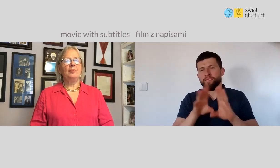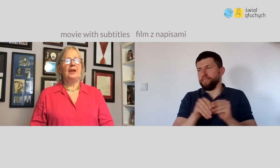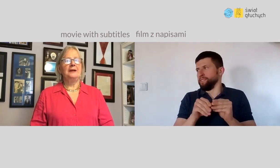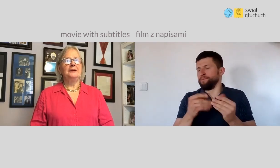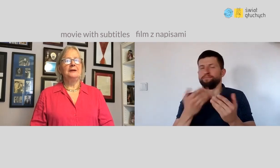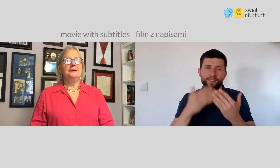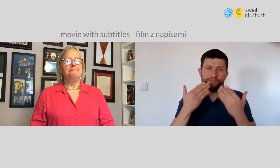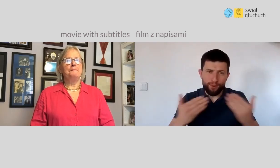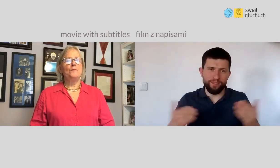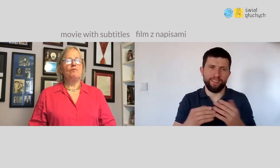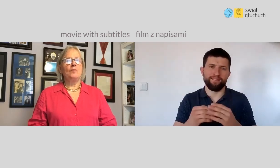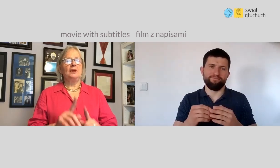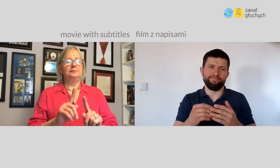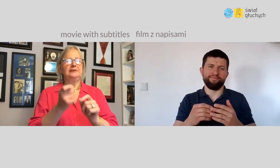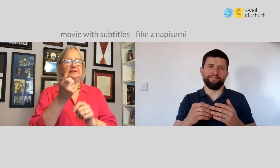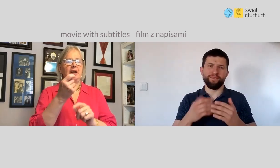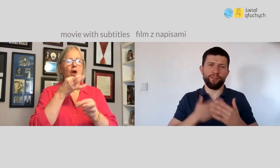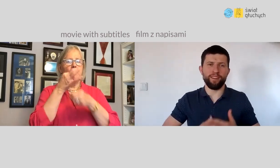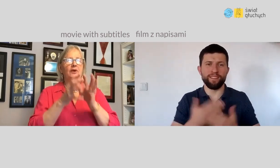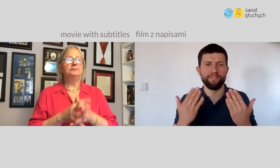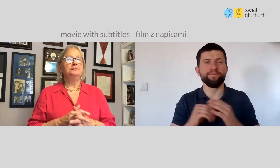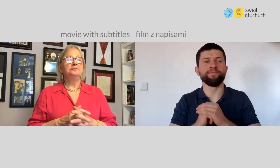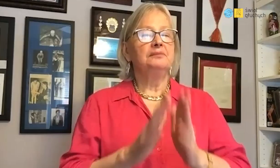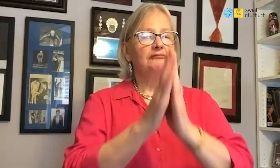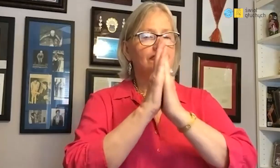Thank you very much. I still wanted to add something.